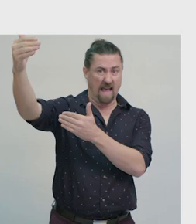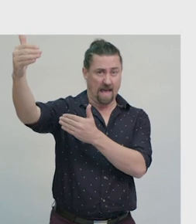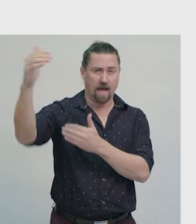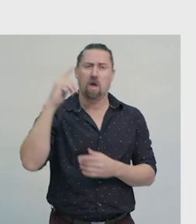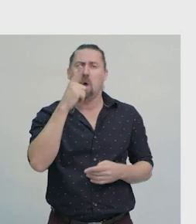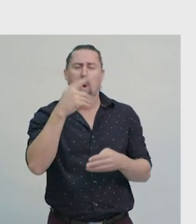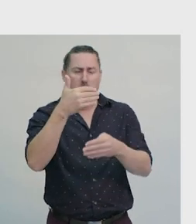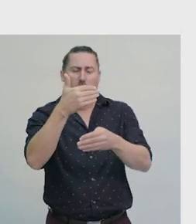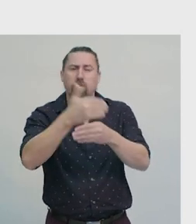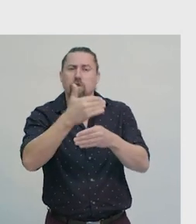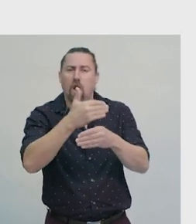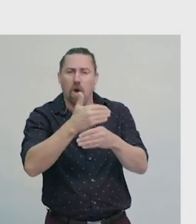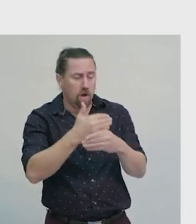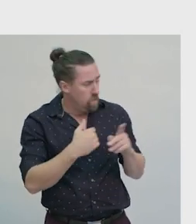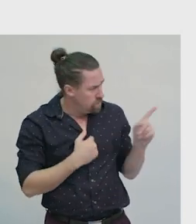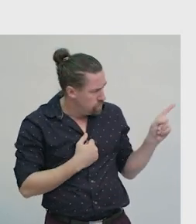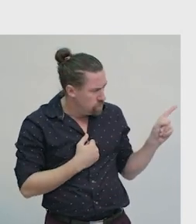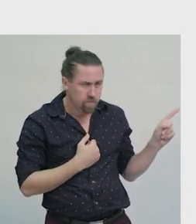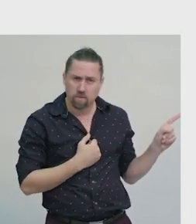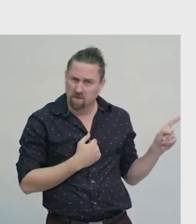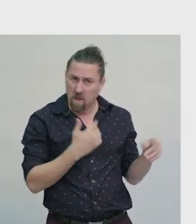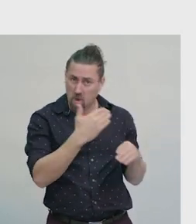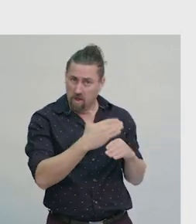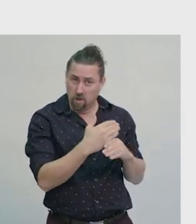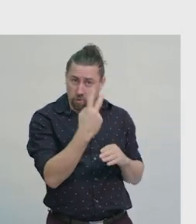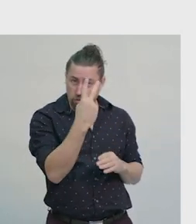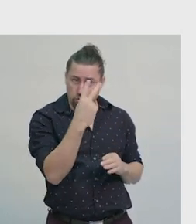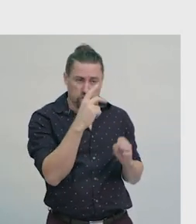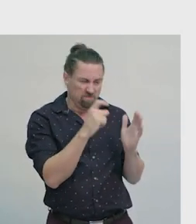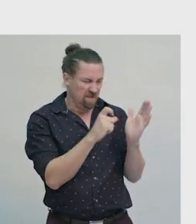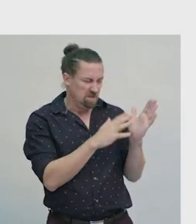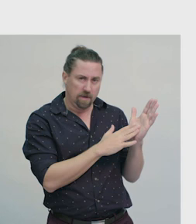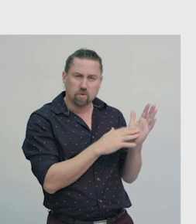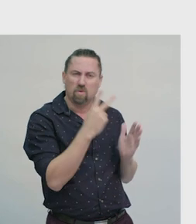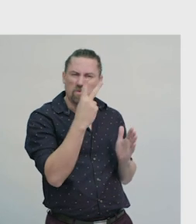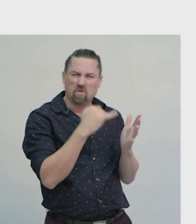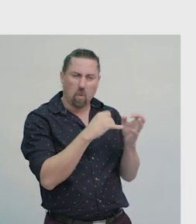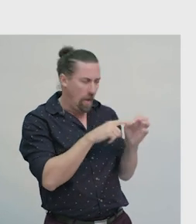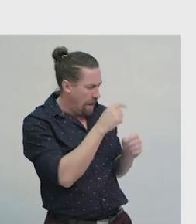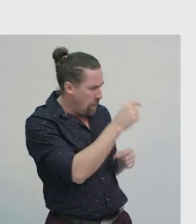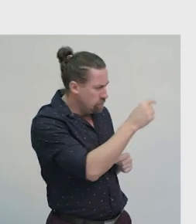Look at the window. The length of the window on the map is 2 squares or 2cm.